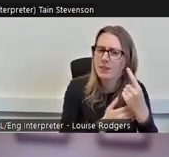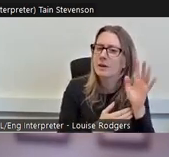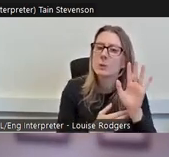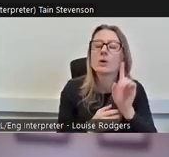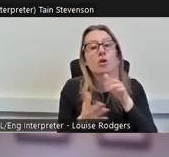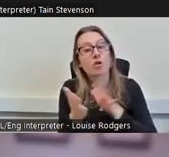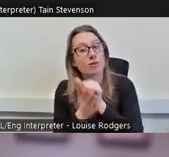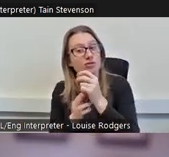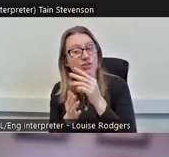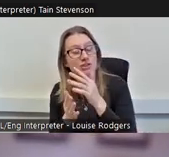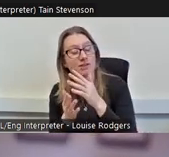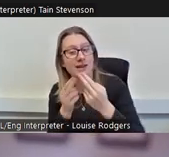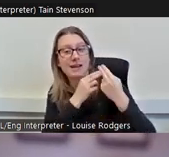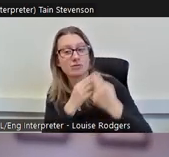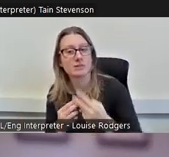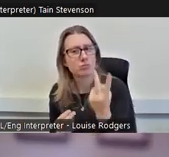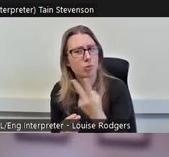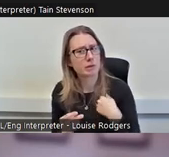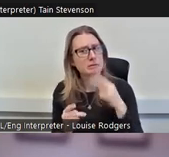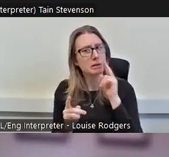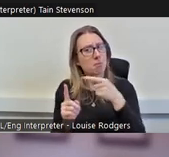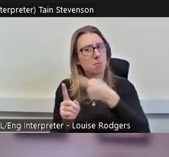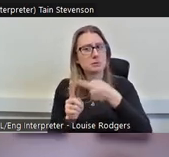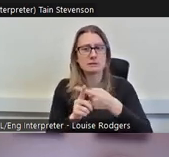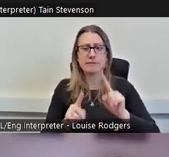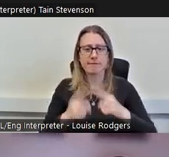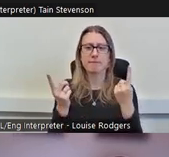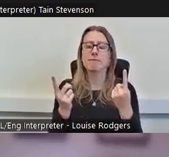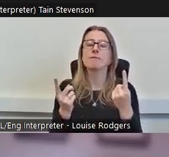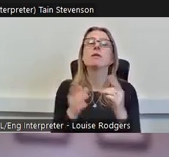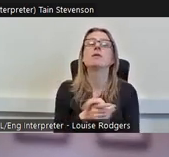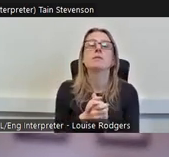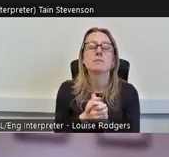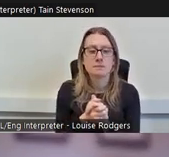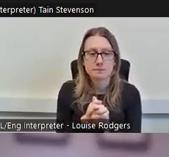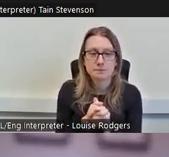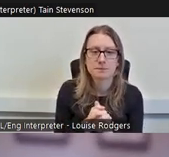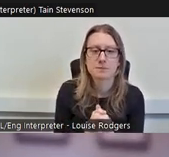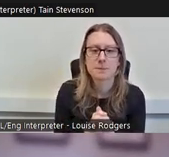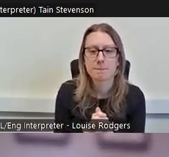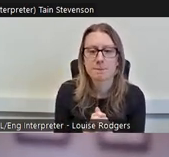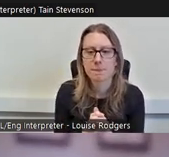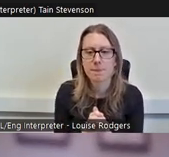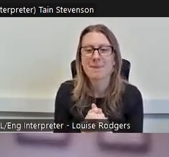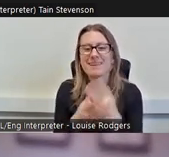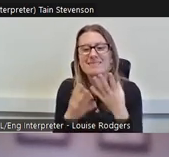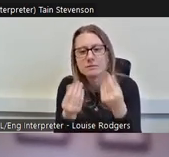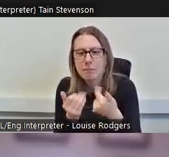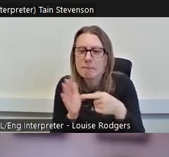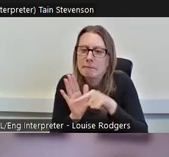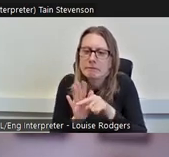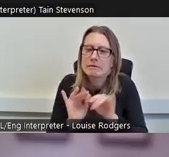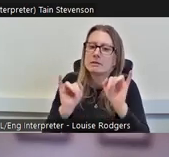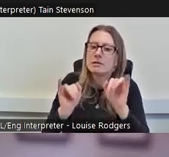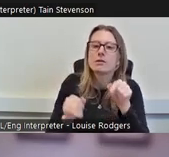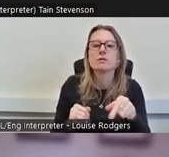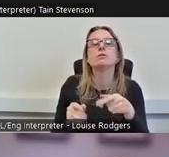and there's some real positive differences and not so positive differences. Age and culture and heritage